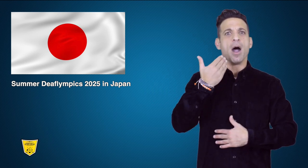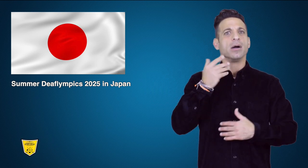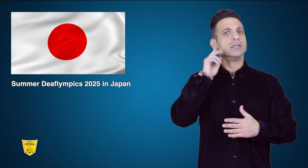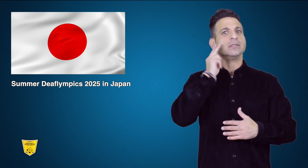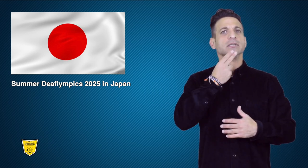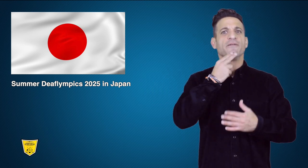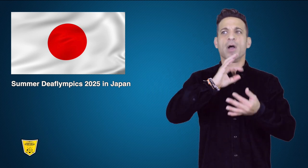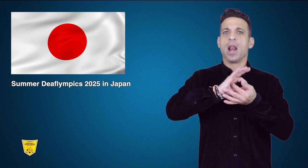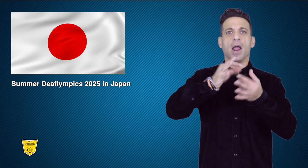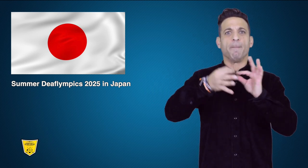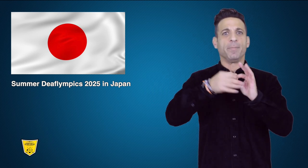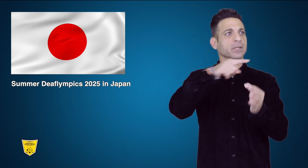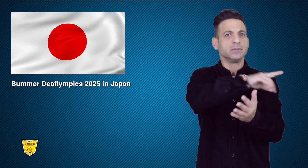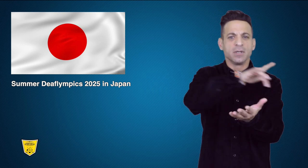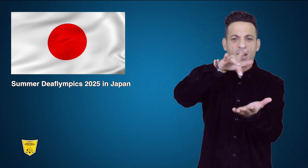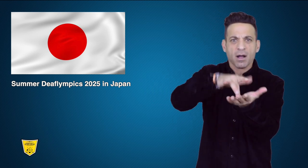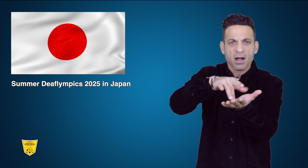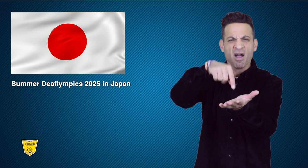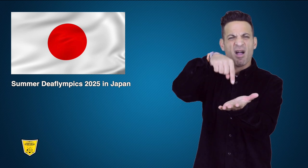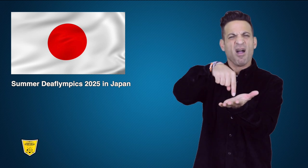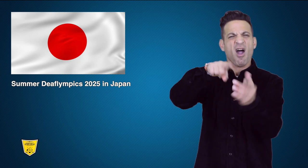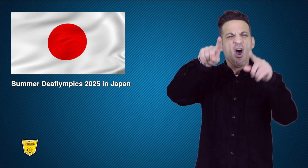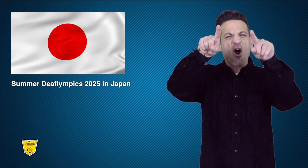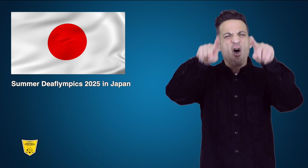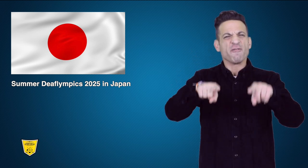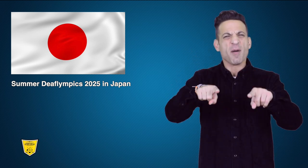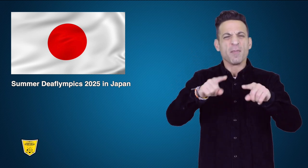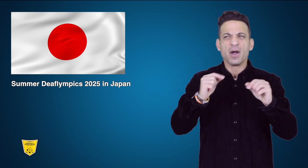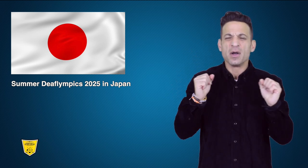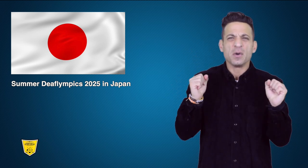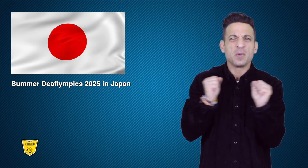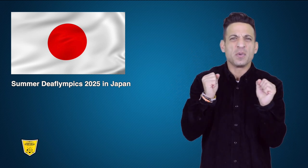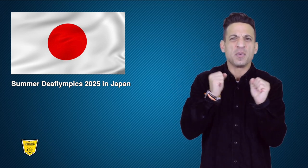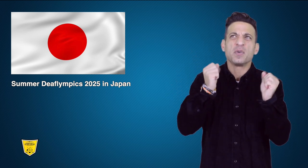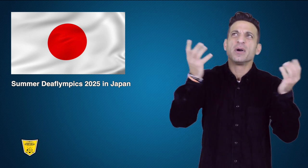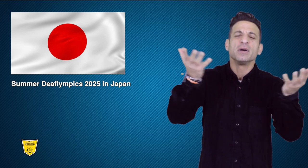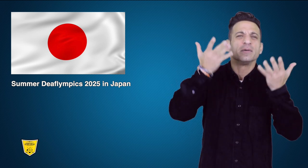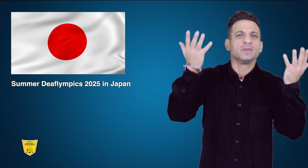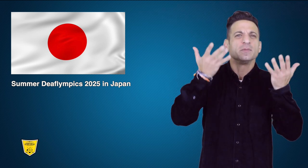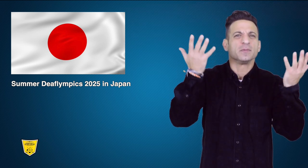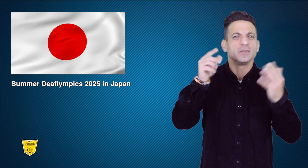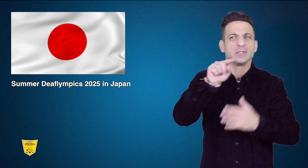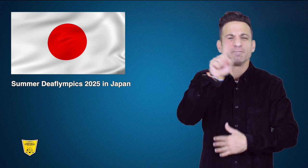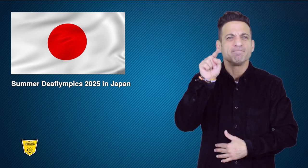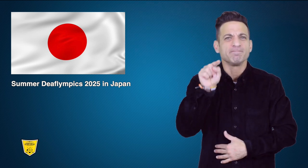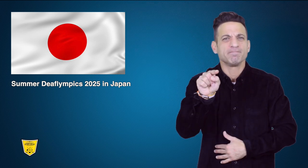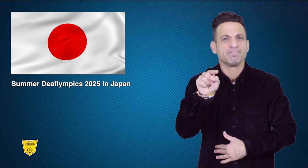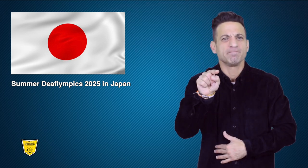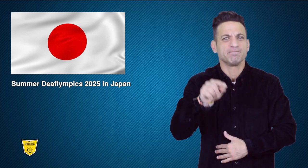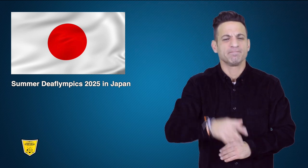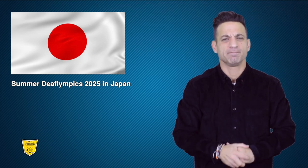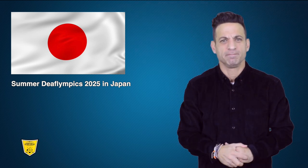about having the Summer Deaflympics during the colder month of November.